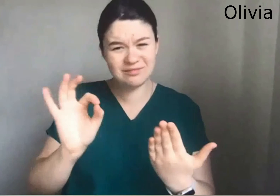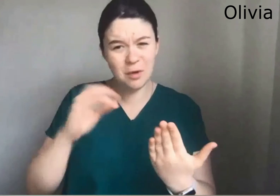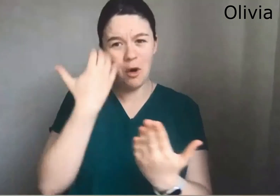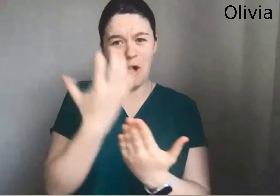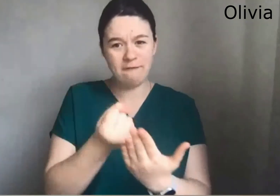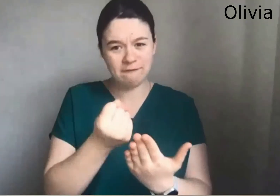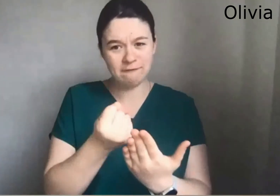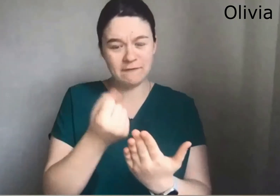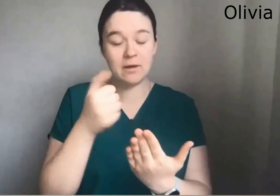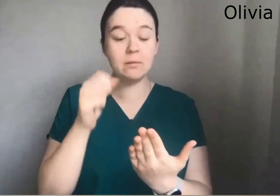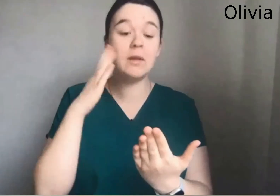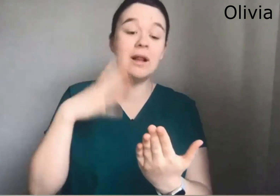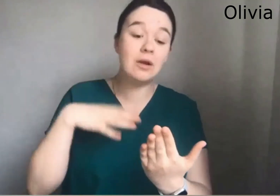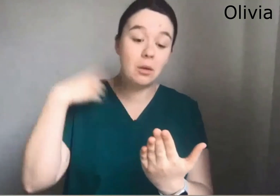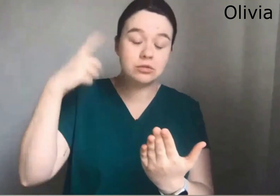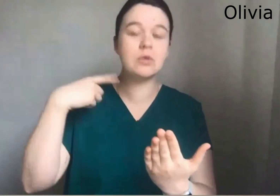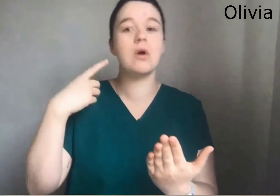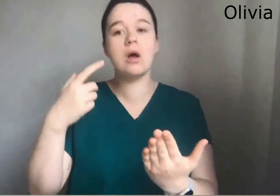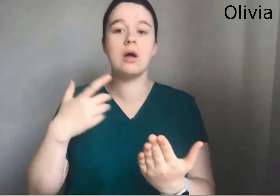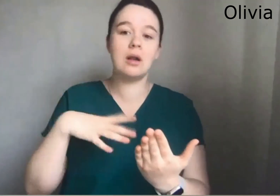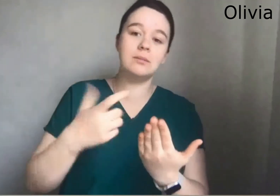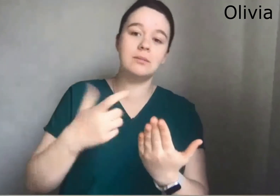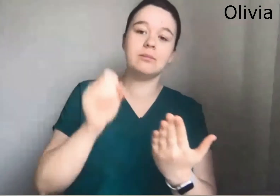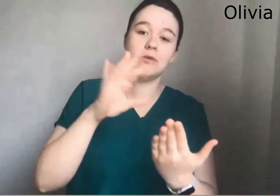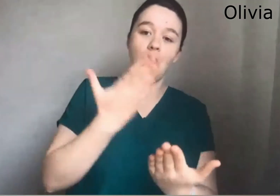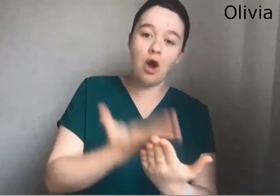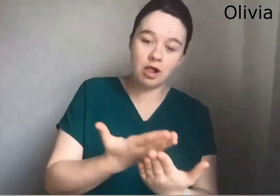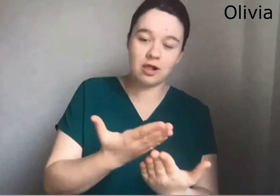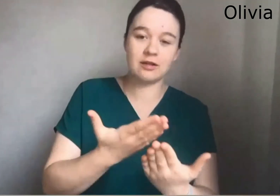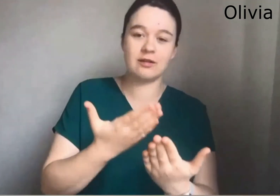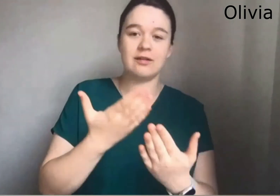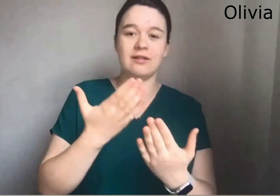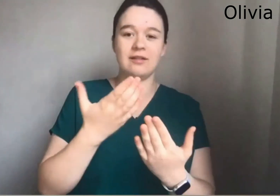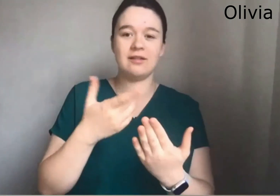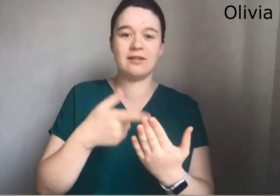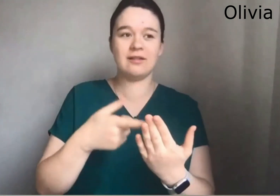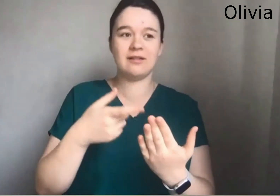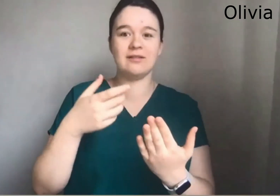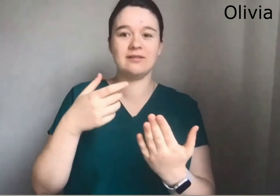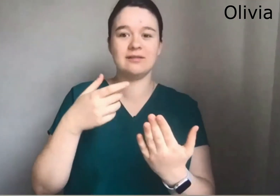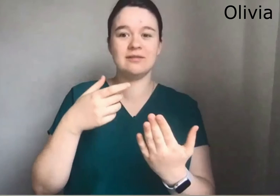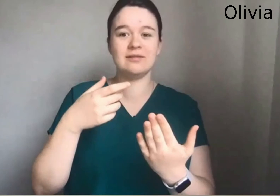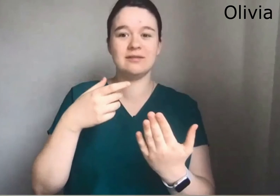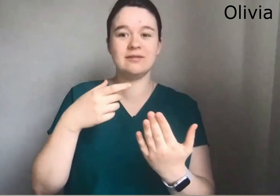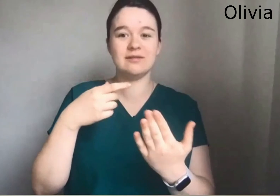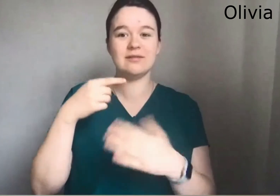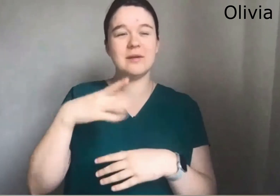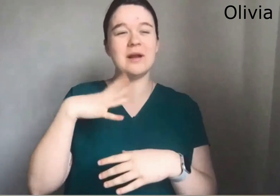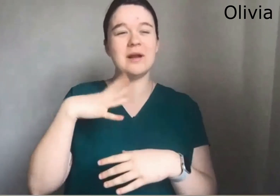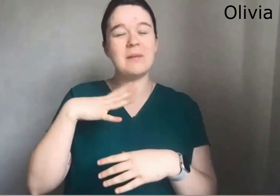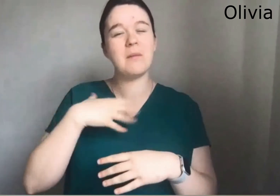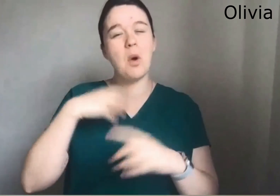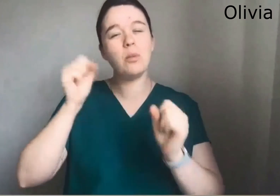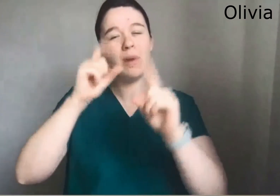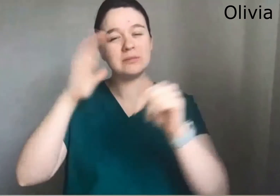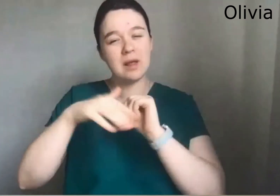For people not to always have the audio on They'll always they'll pop the audio on if they need to and that's in the mainstream community